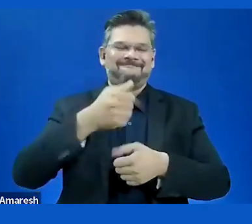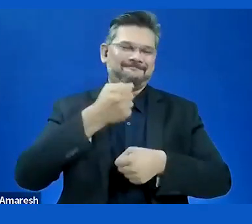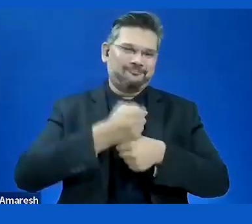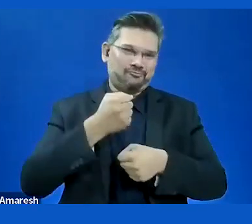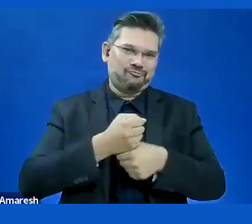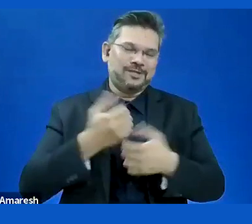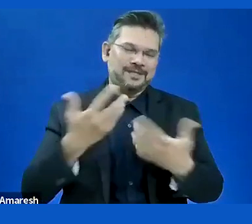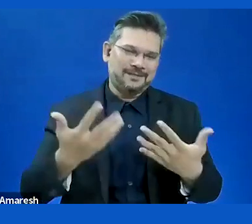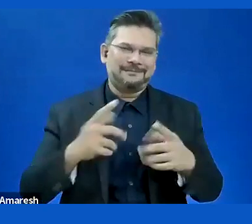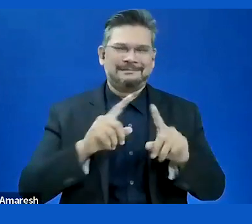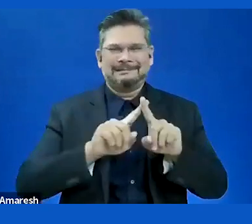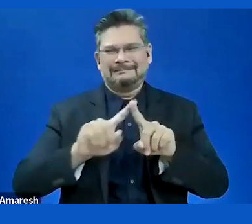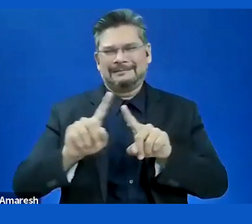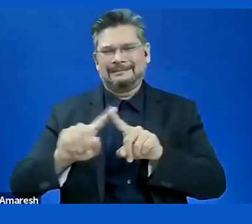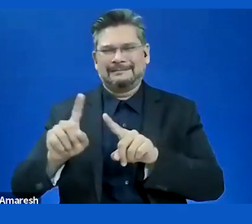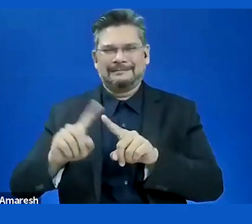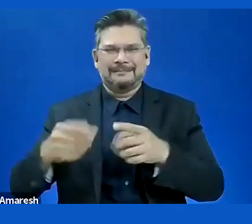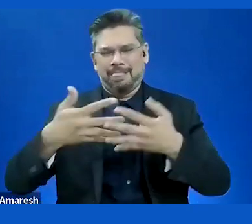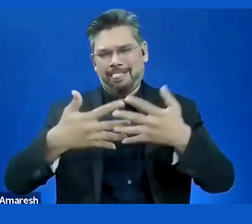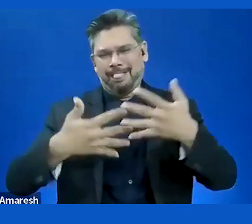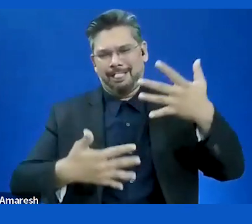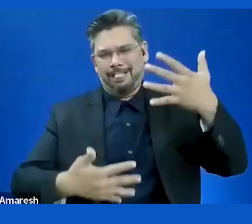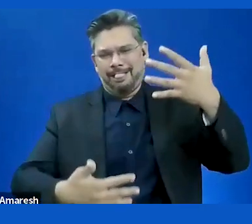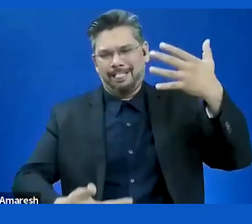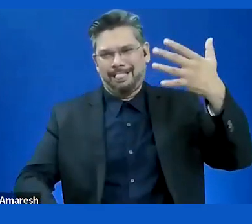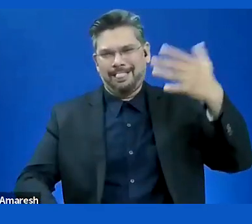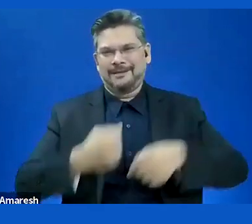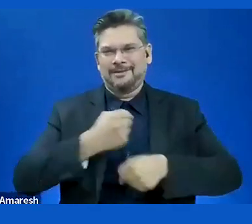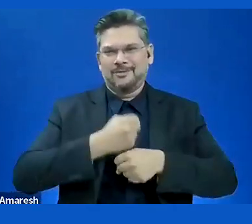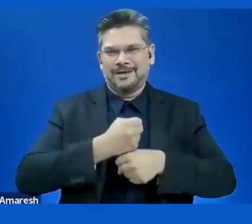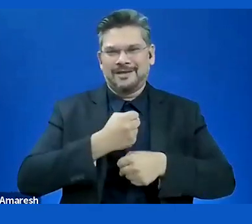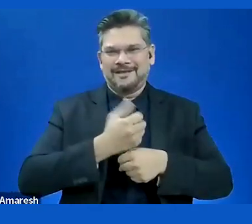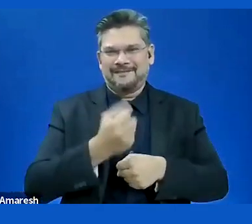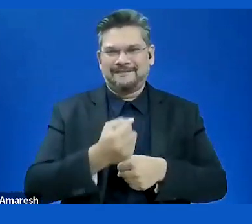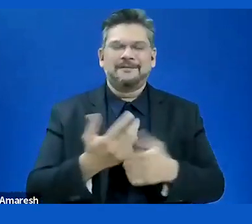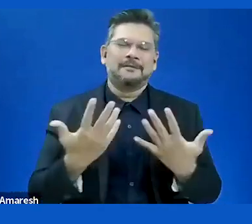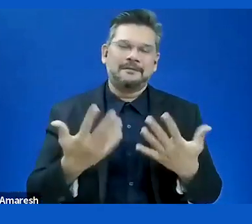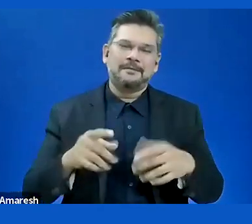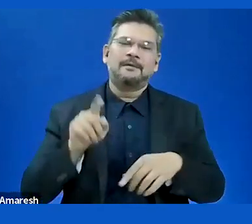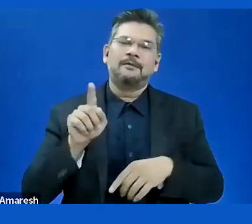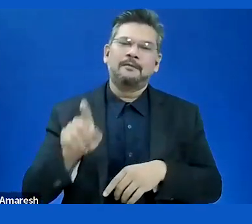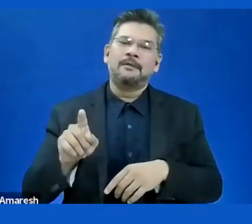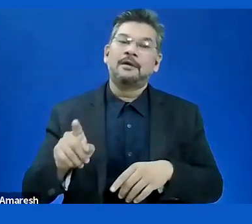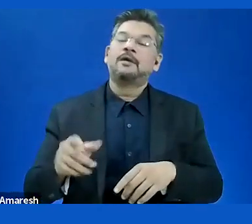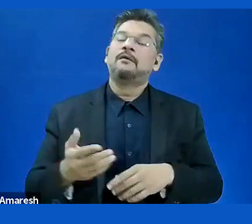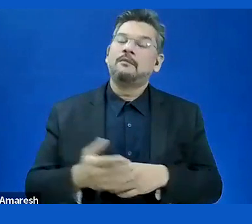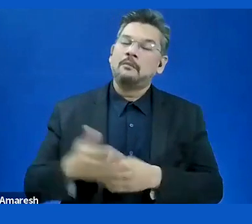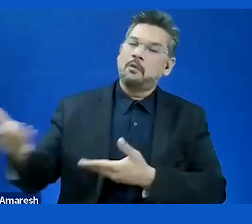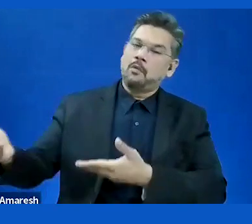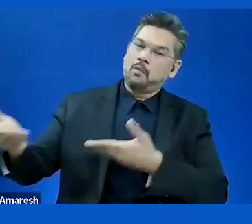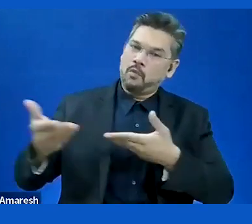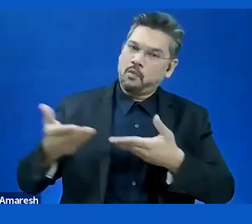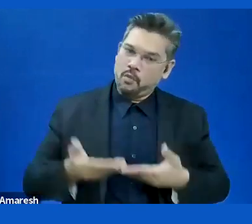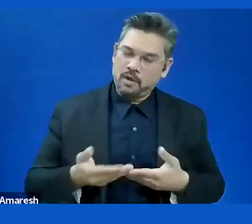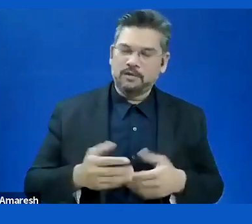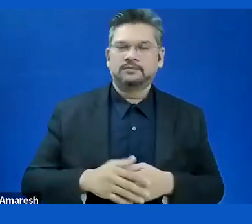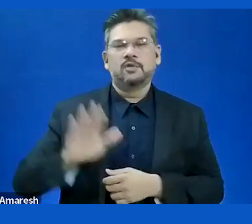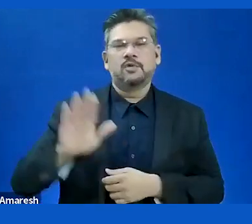Today he's promised to give us an introduction from his view or Norwegian view of the lived